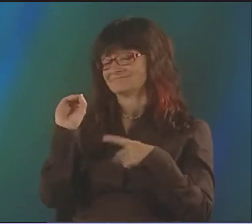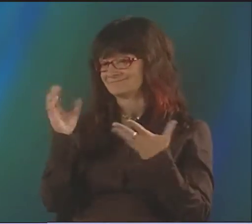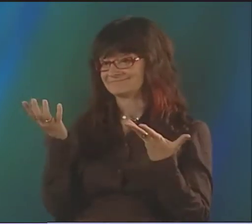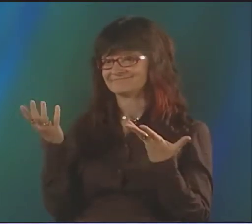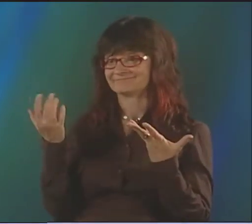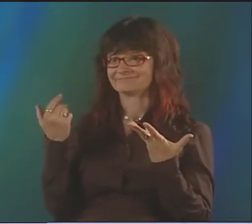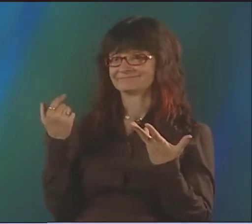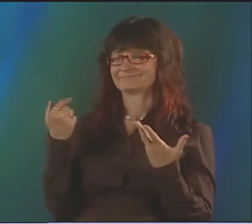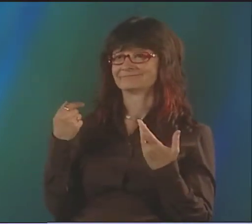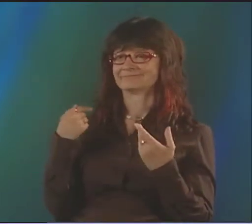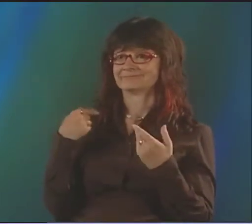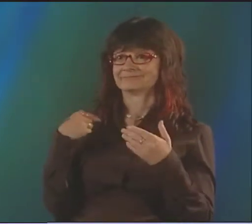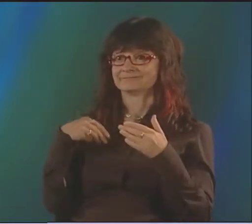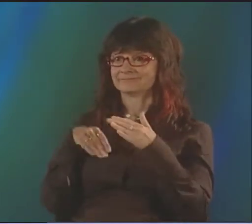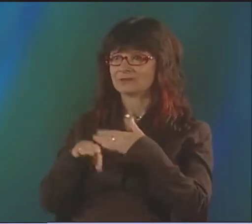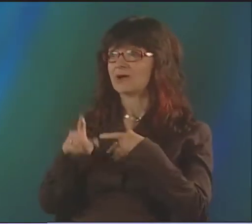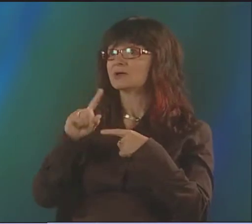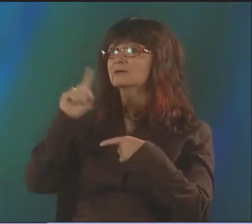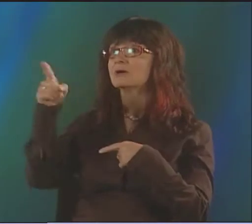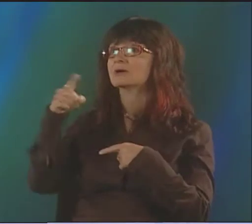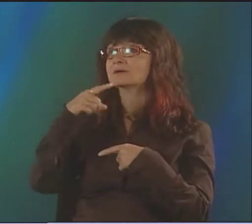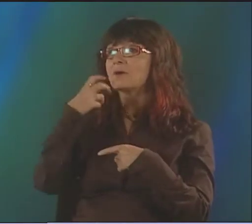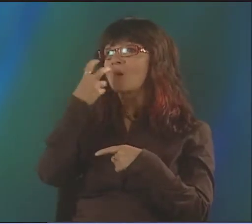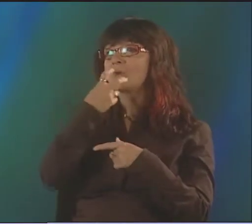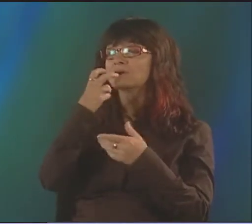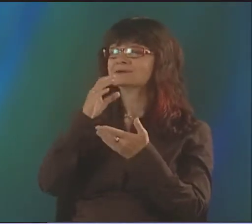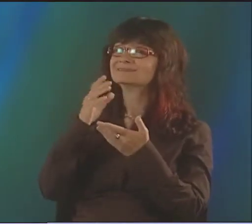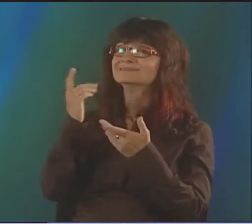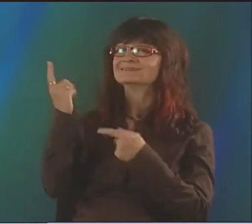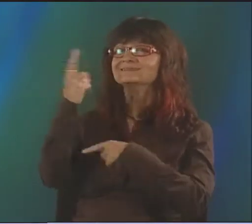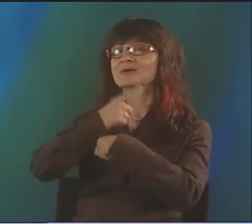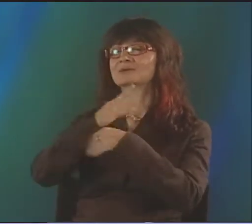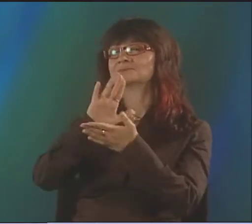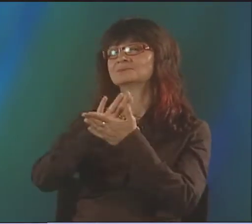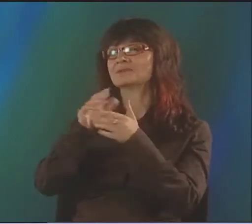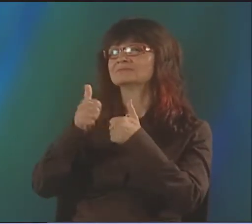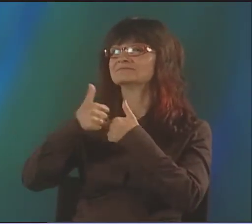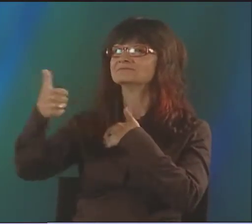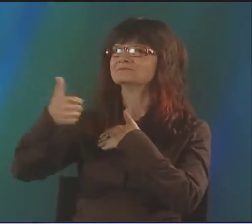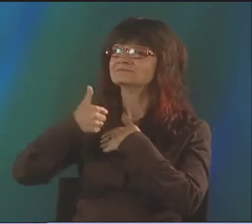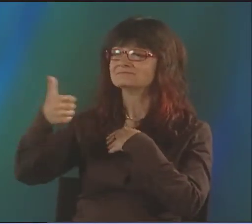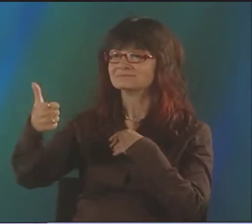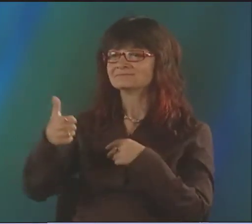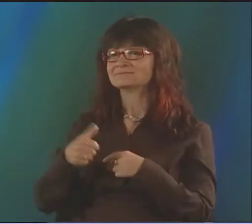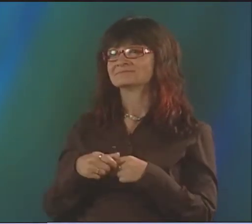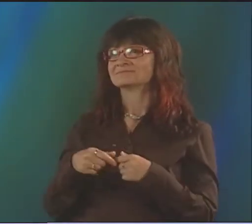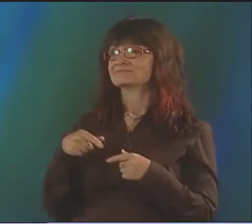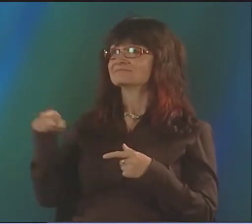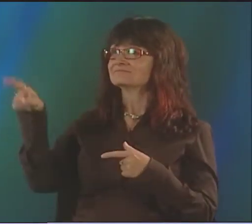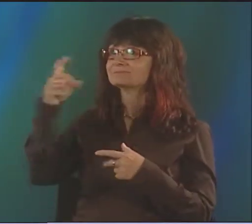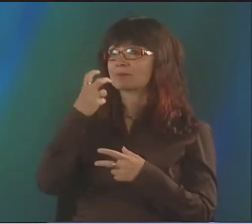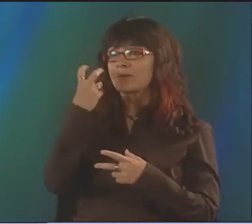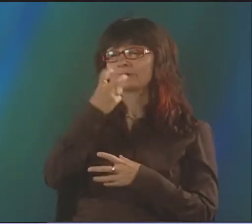BUT MY FAMILY DIDN'T SIGN AT ALL. I WAS FIRST PLACED INTO A DAY SCHOOL PROGRAM THAT I COMMUTED TO.